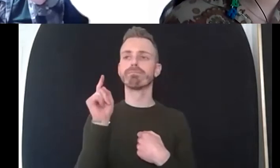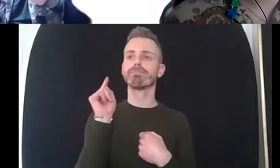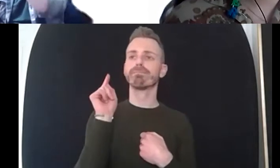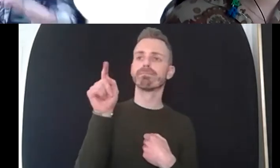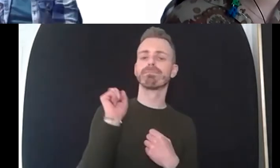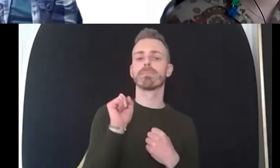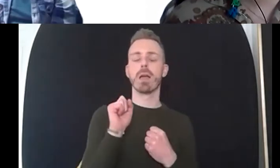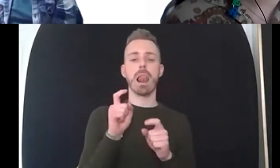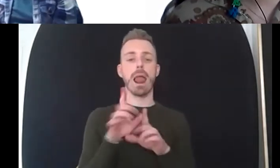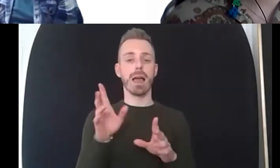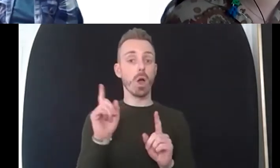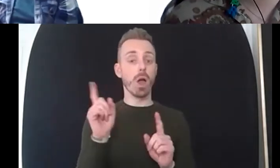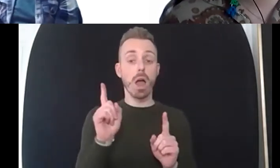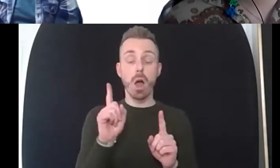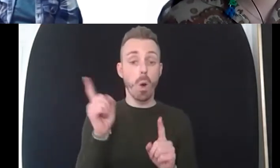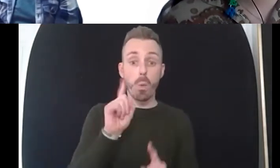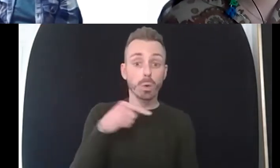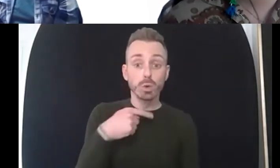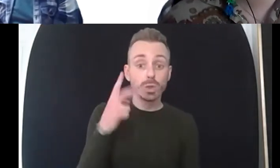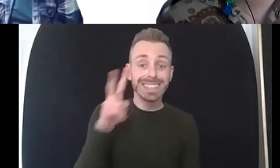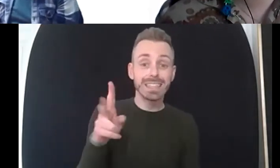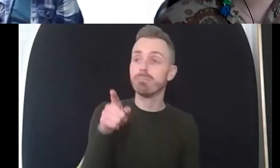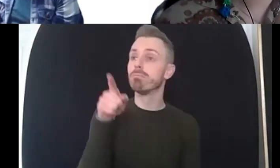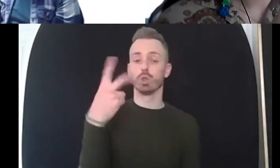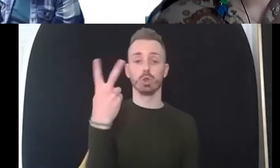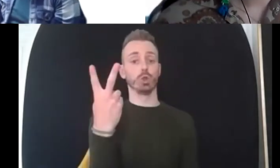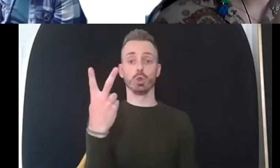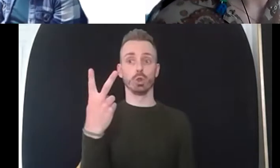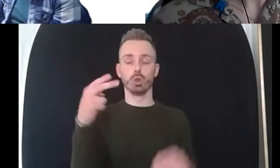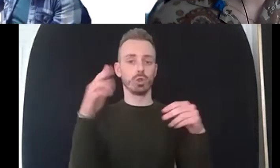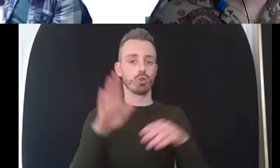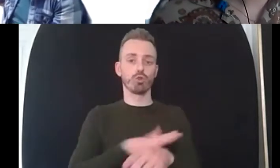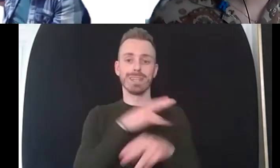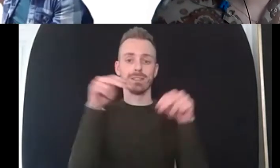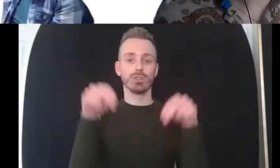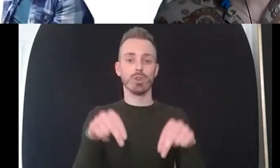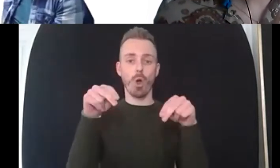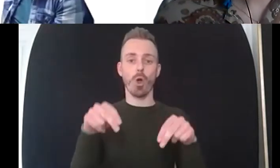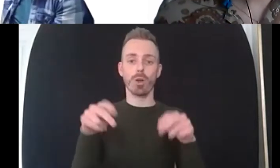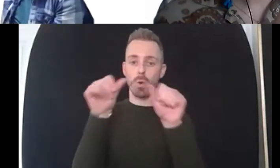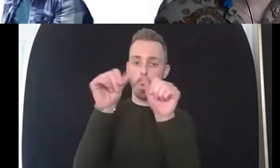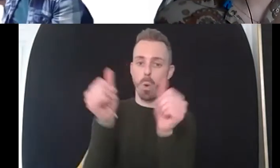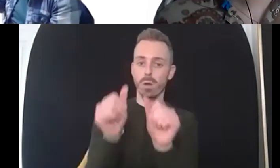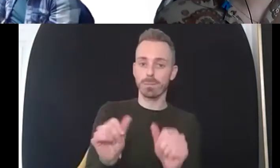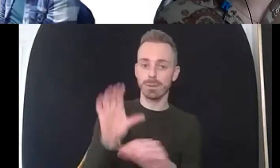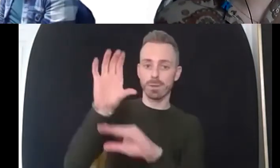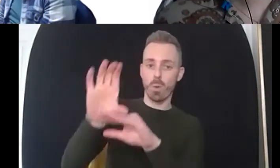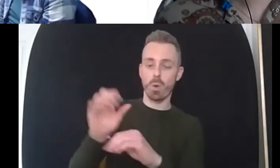here um my dogs aren't green um and um you know i can see my kettle because i'm sat in my kitchen um